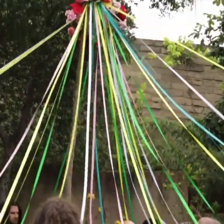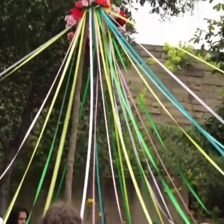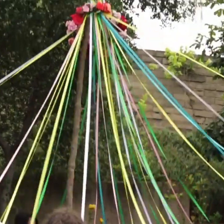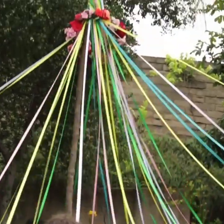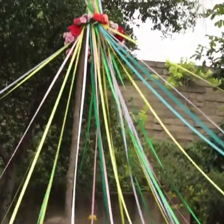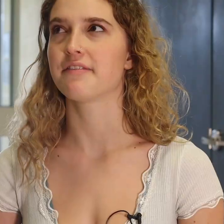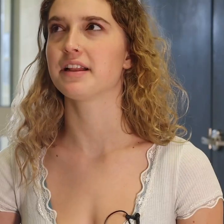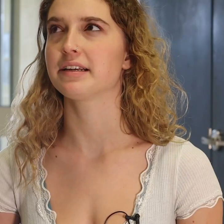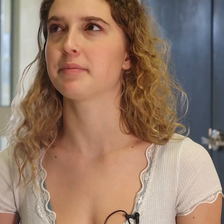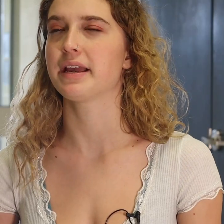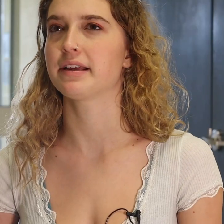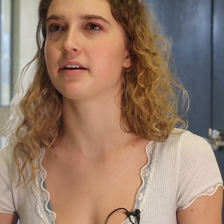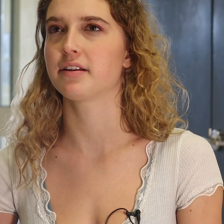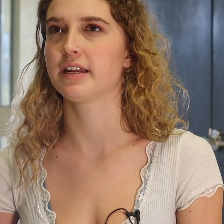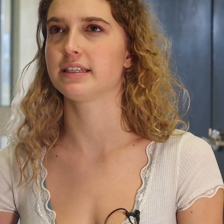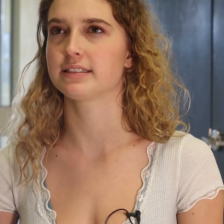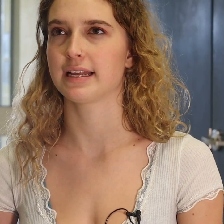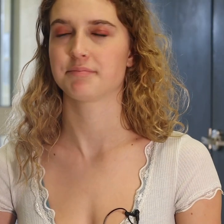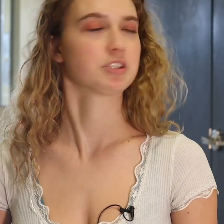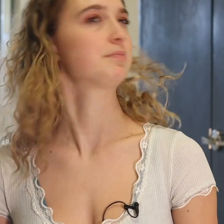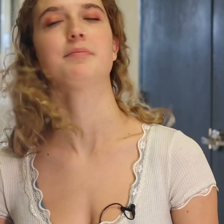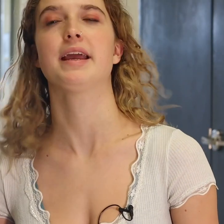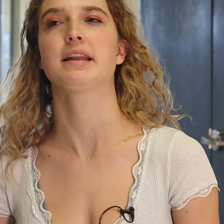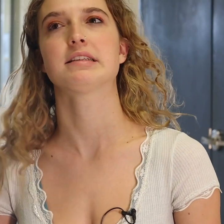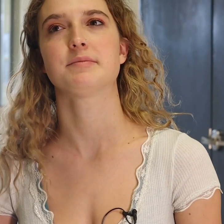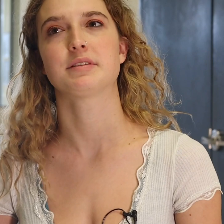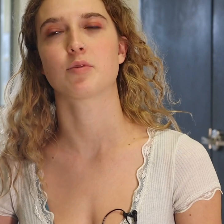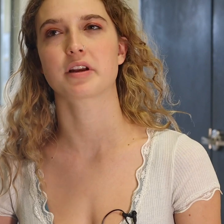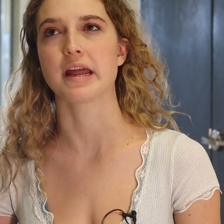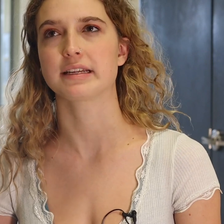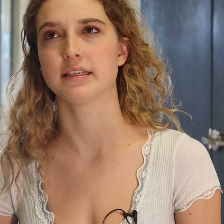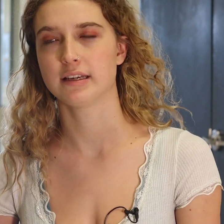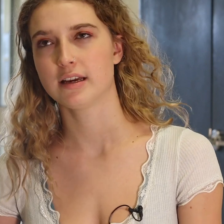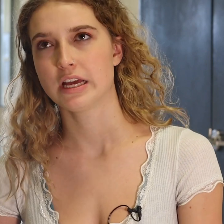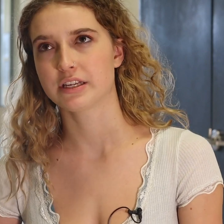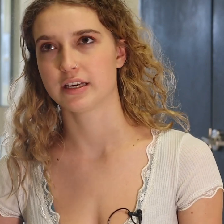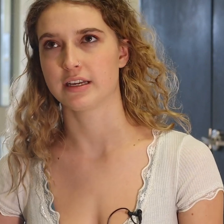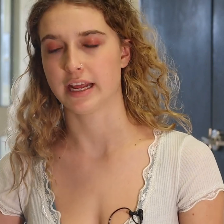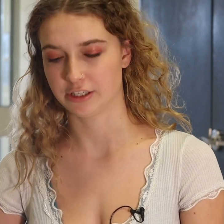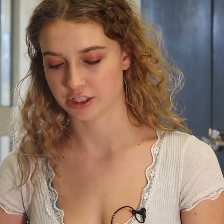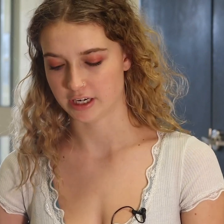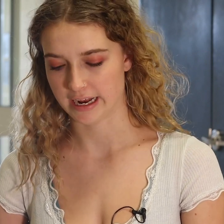I feel like Pagan holidays and just Paganism is more connected to nature and